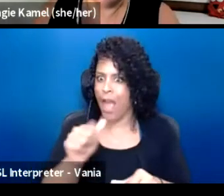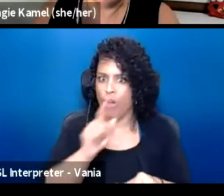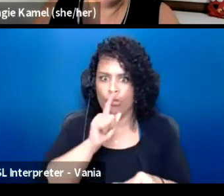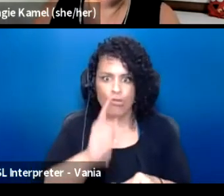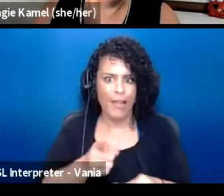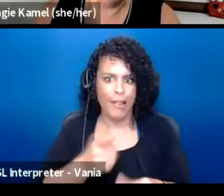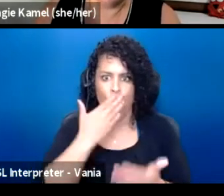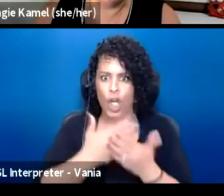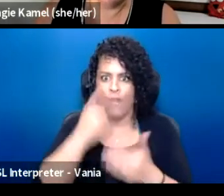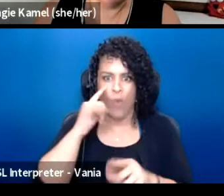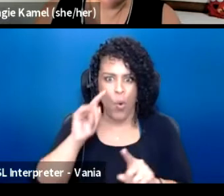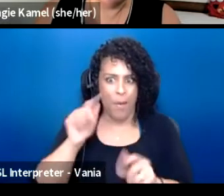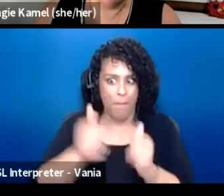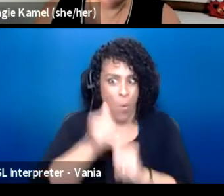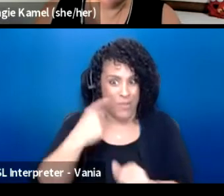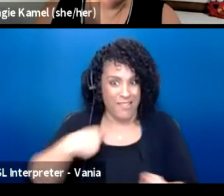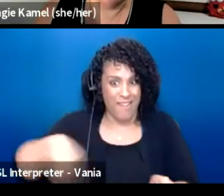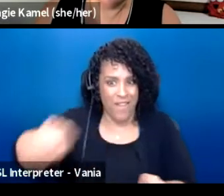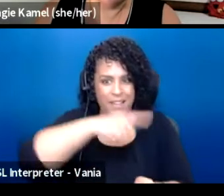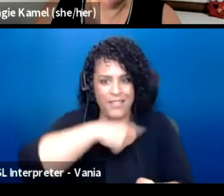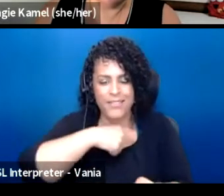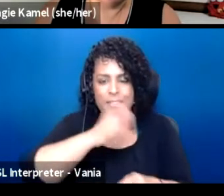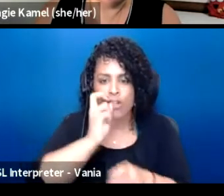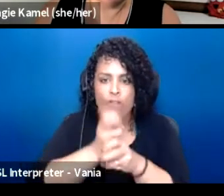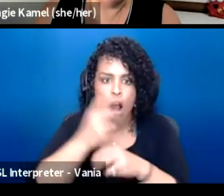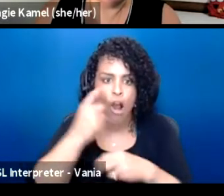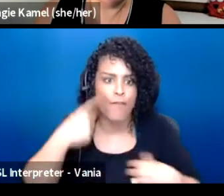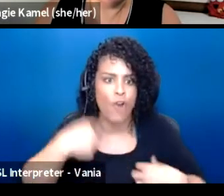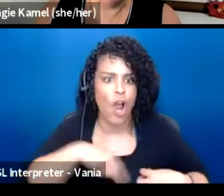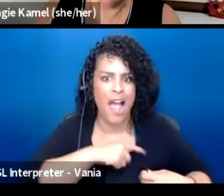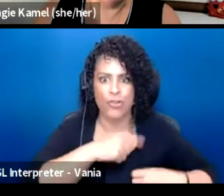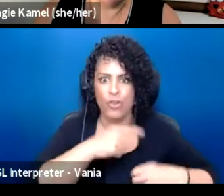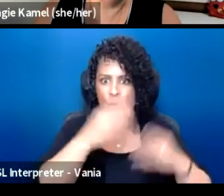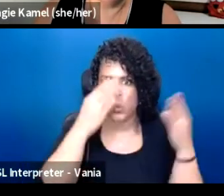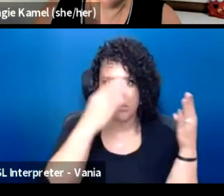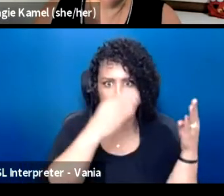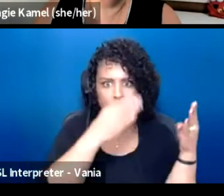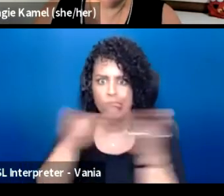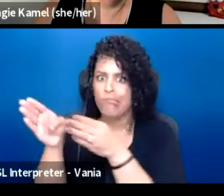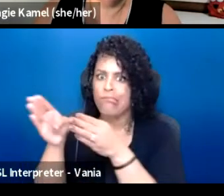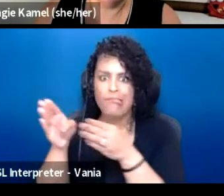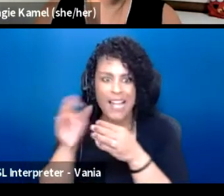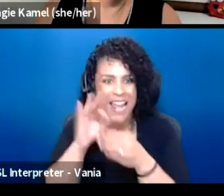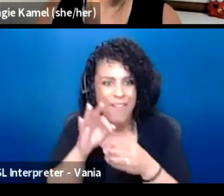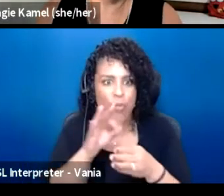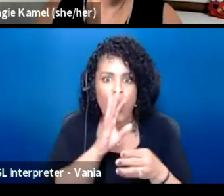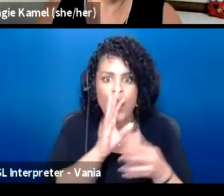That it's hard for us to move away from that if we keep talking about what we don't want